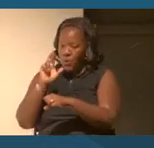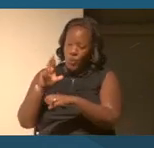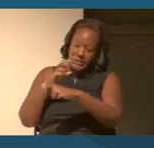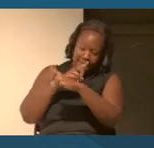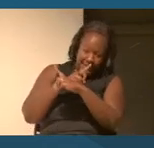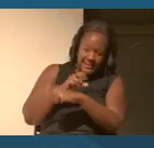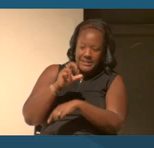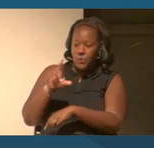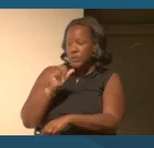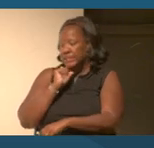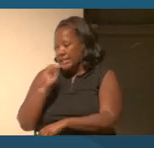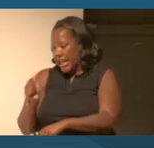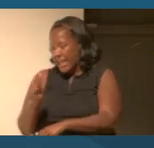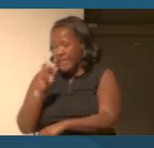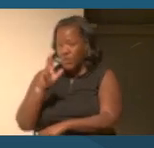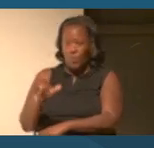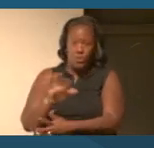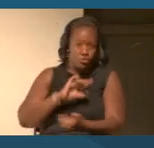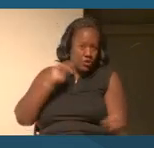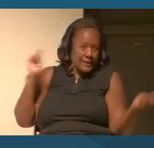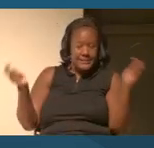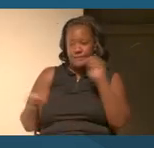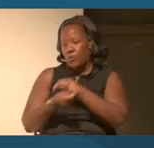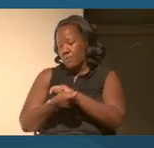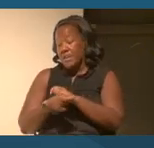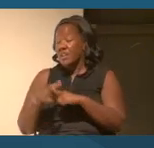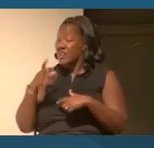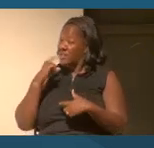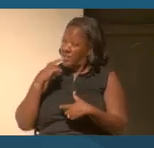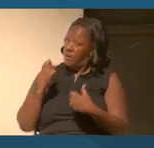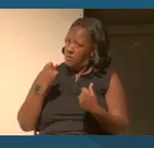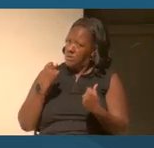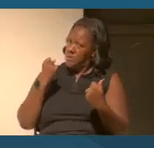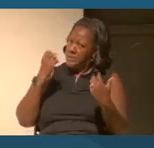it, or transform it. So, it brought up a lot for me.